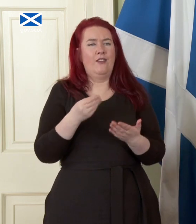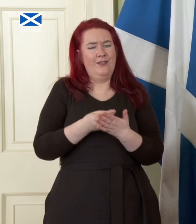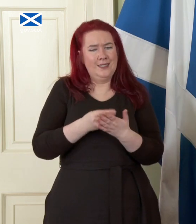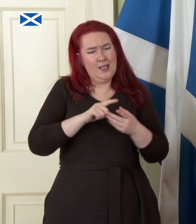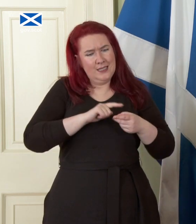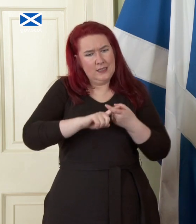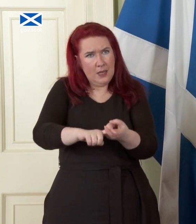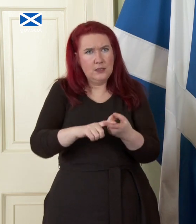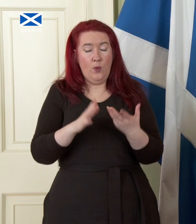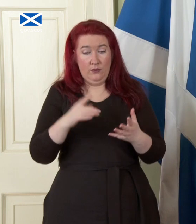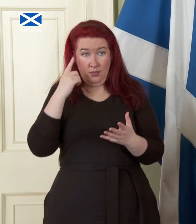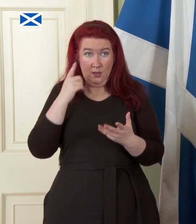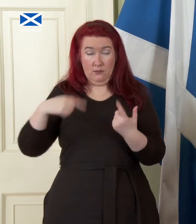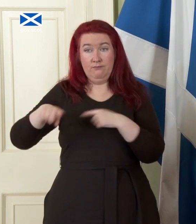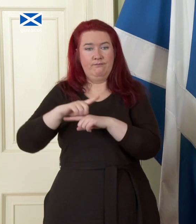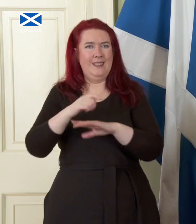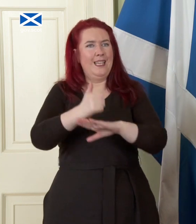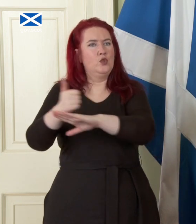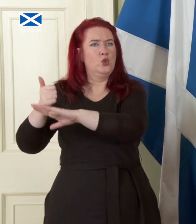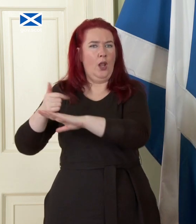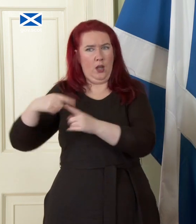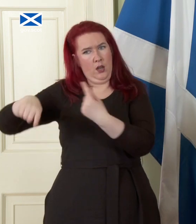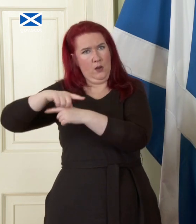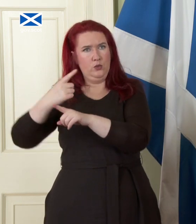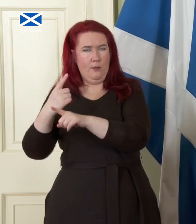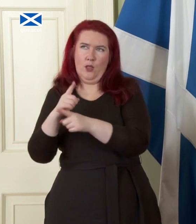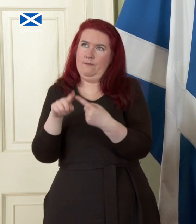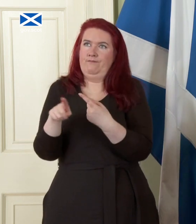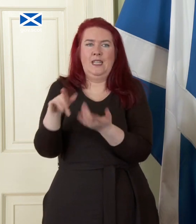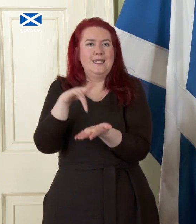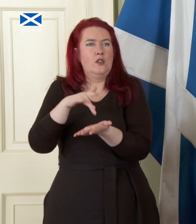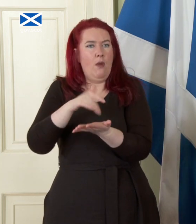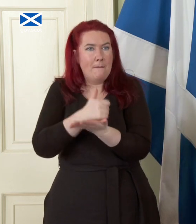assessed by the institutions that we've spoken about here a central bank the beefed up Scottish